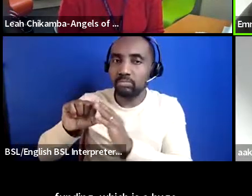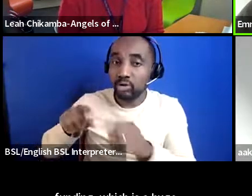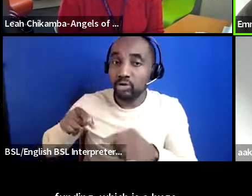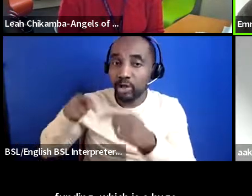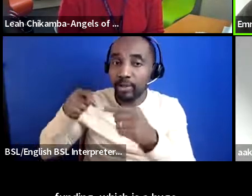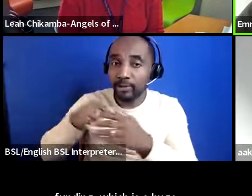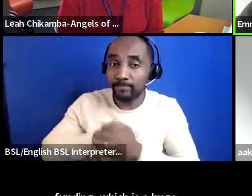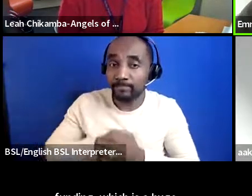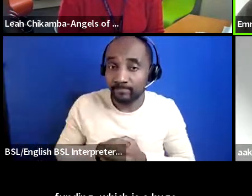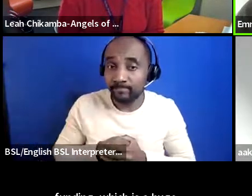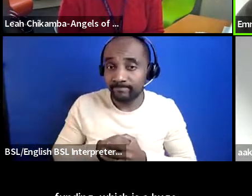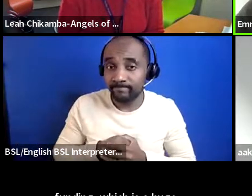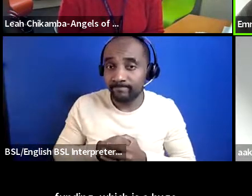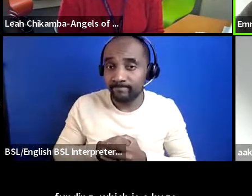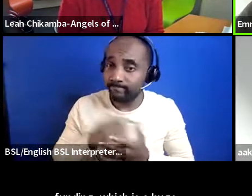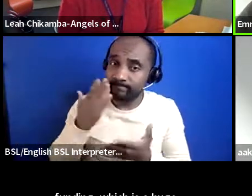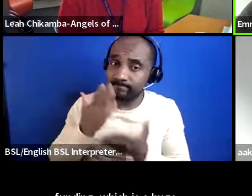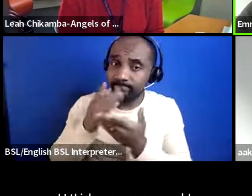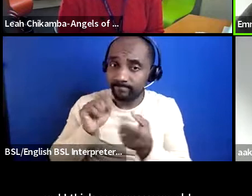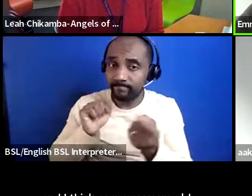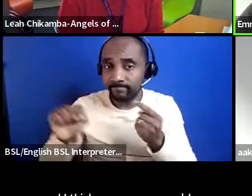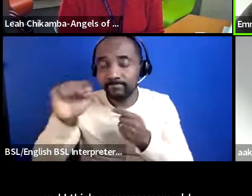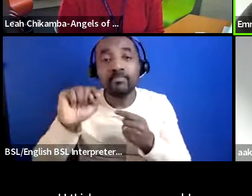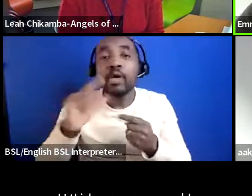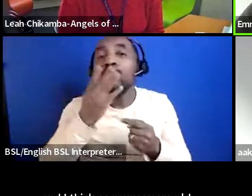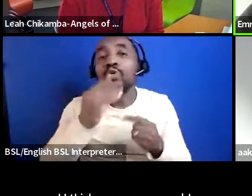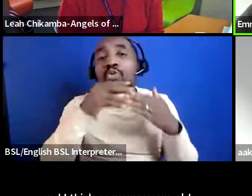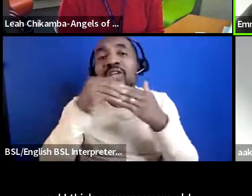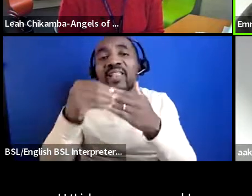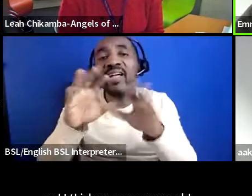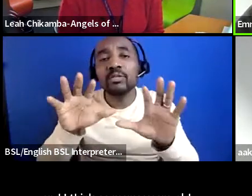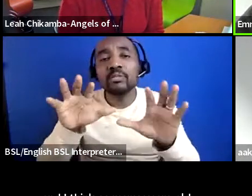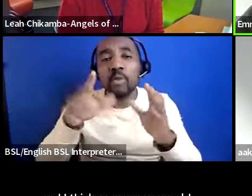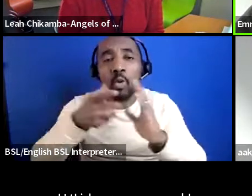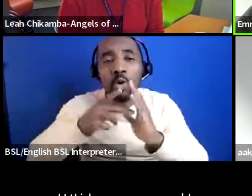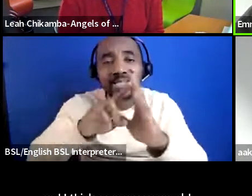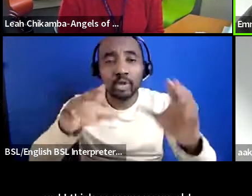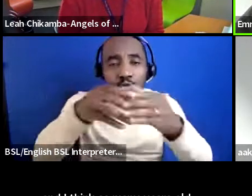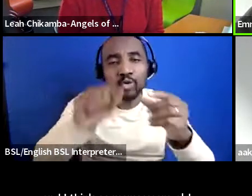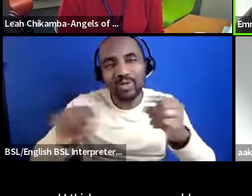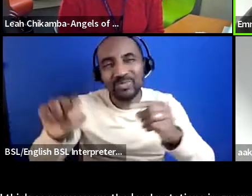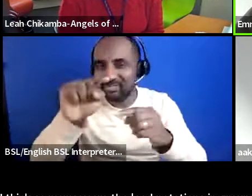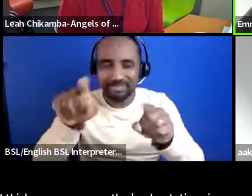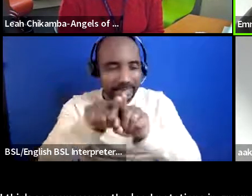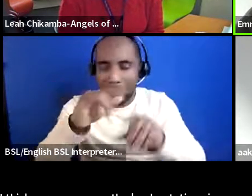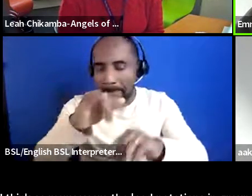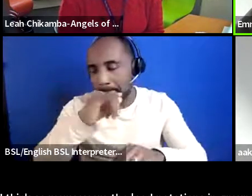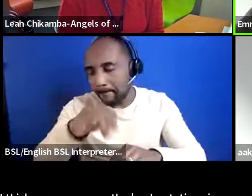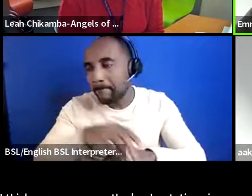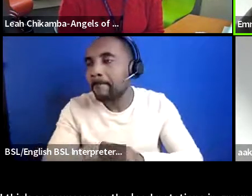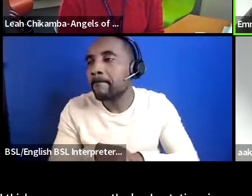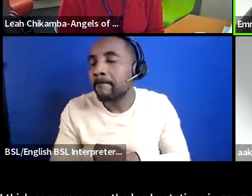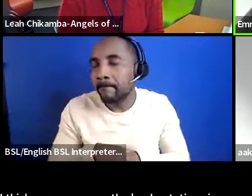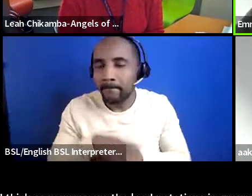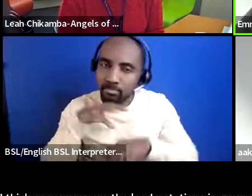as uh many user-led organizations and groups will know um and it was it was it was really tough it